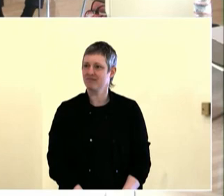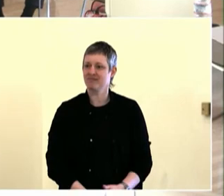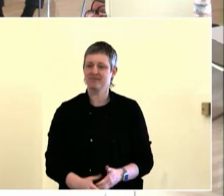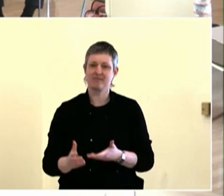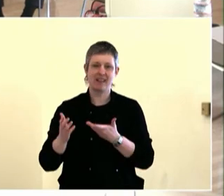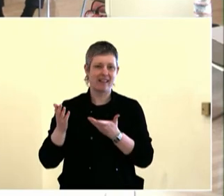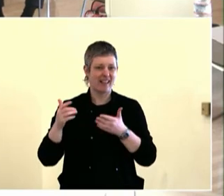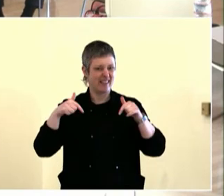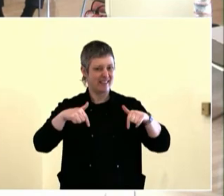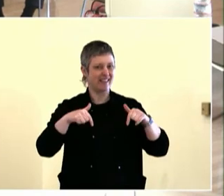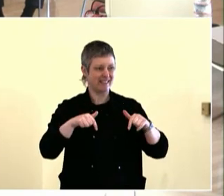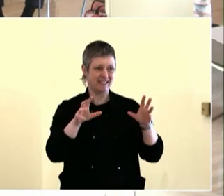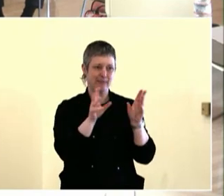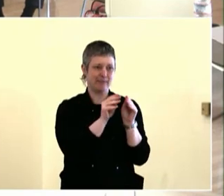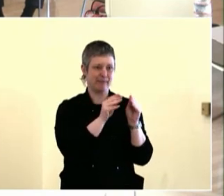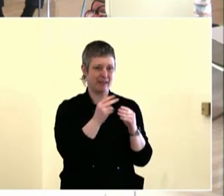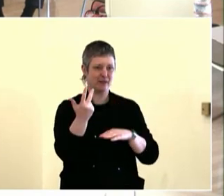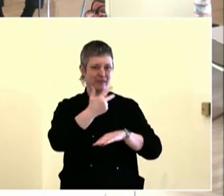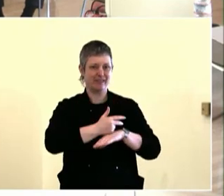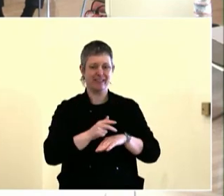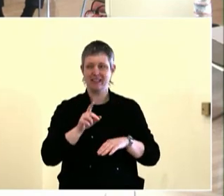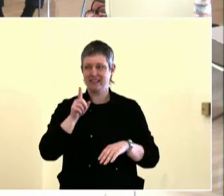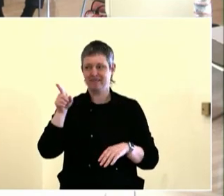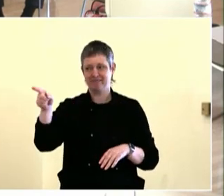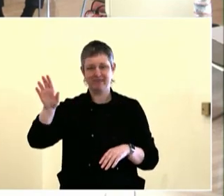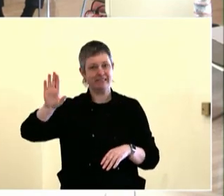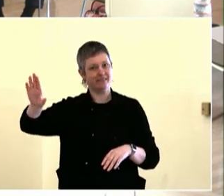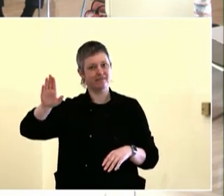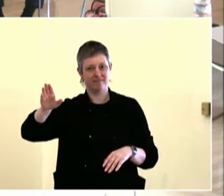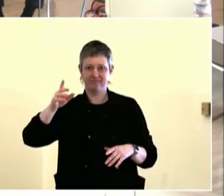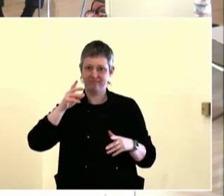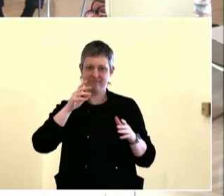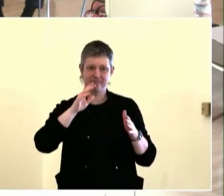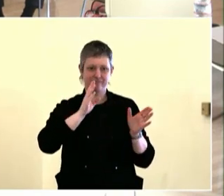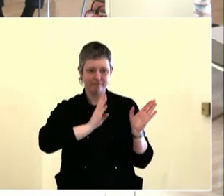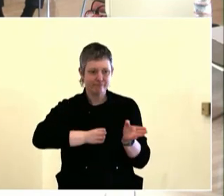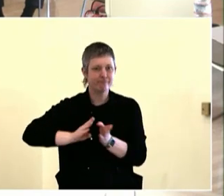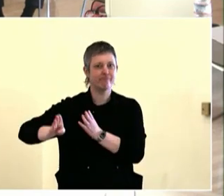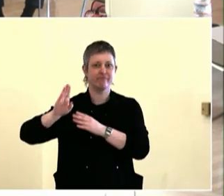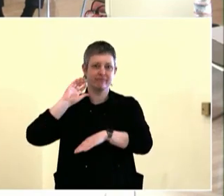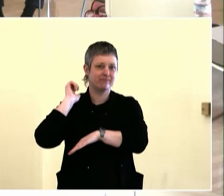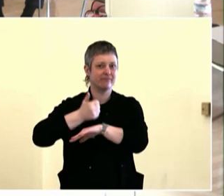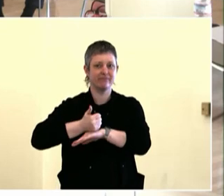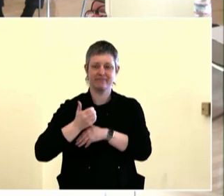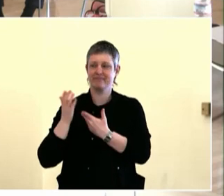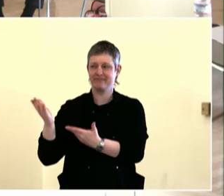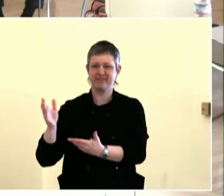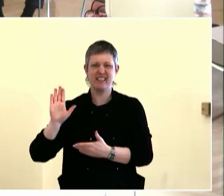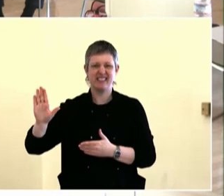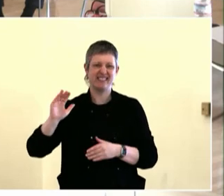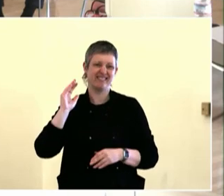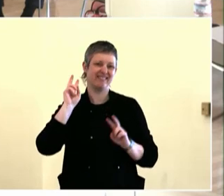they're not going to build solidarity. One of the things we discussed that kind than of needs to happen is for people in